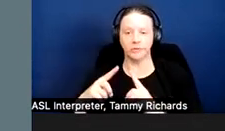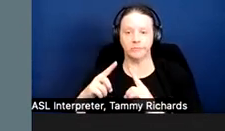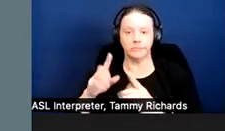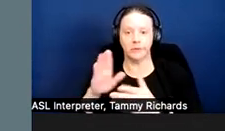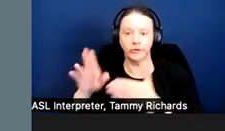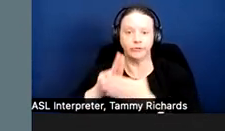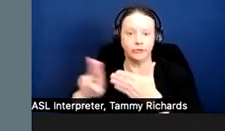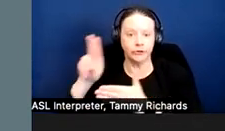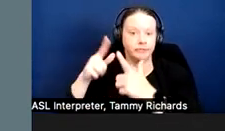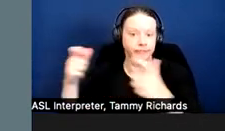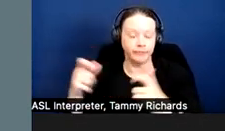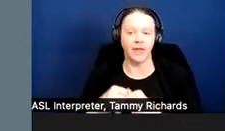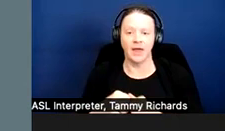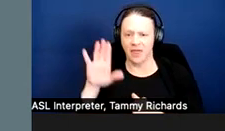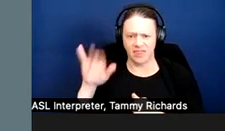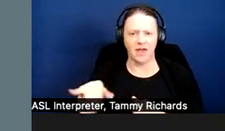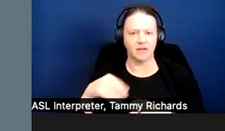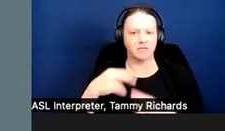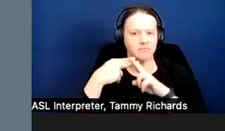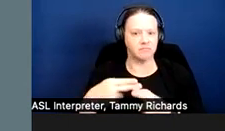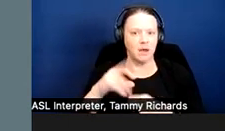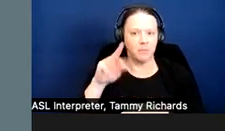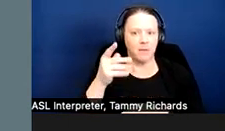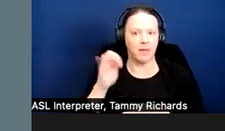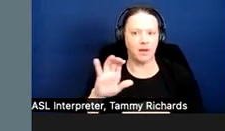Those would all be considered public accommodations under the ADA.